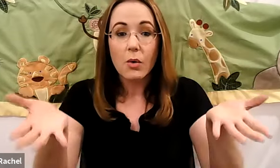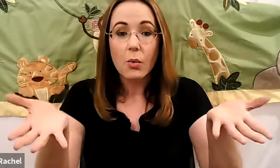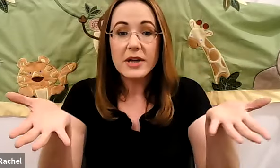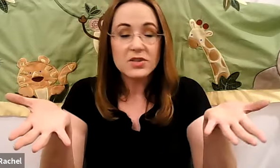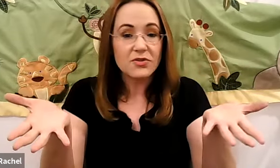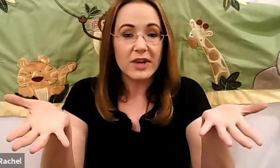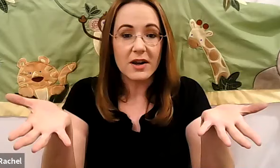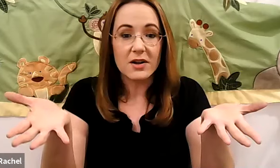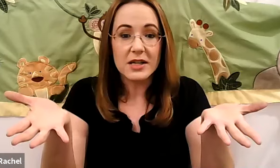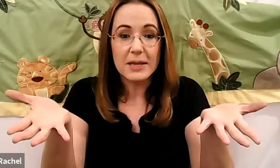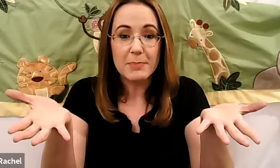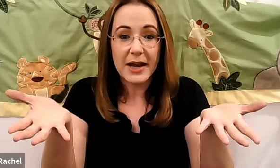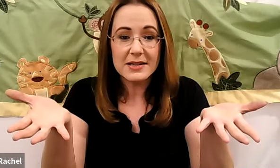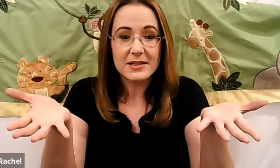Rachel: Which finger did he bites.